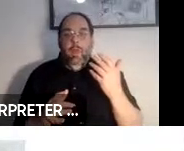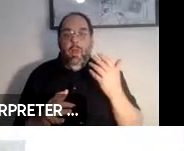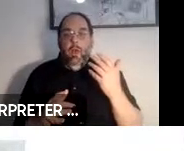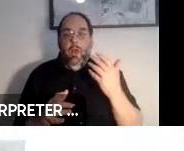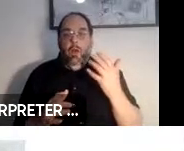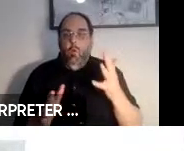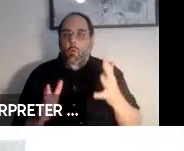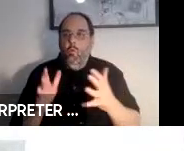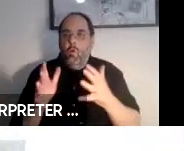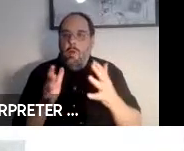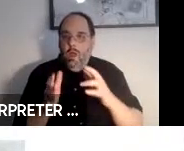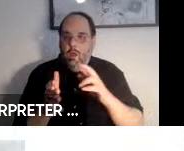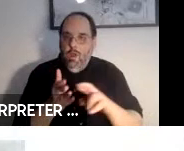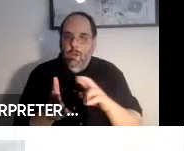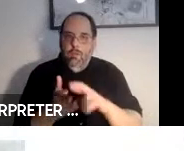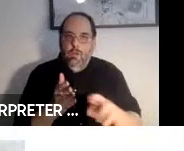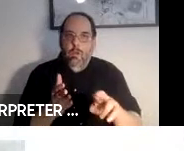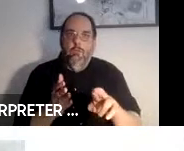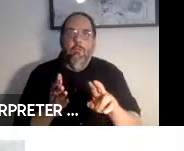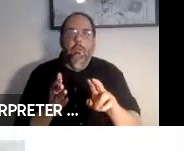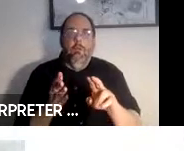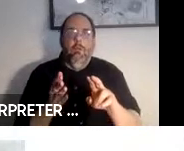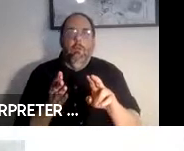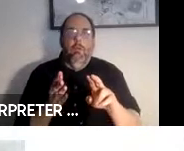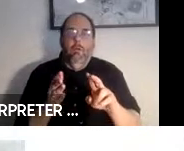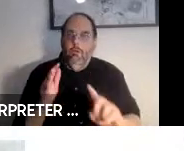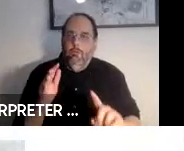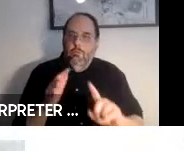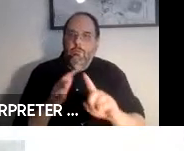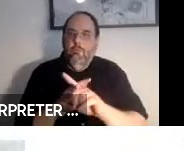two users who are interacting with the same piece of technology